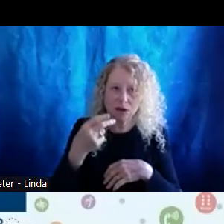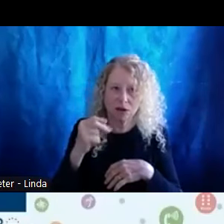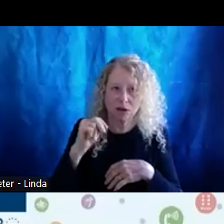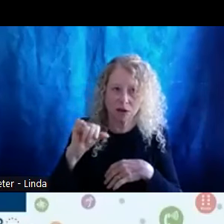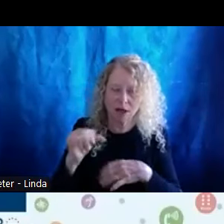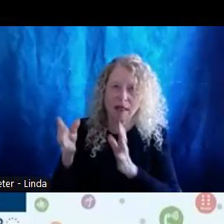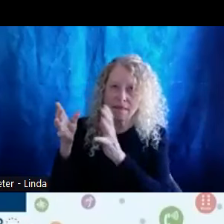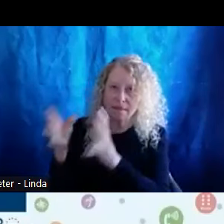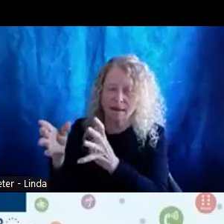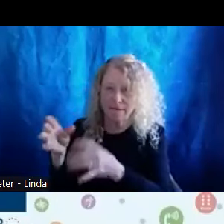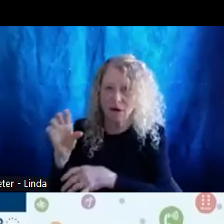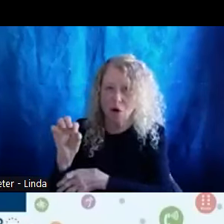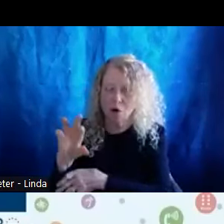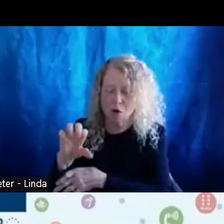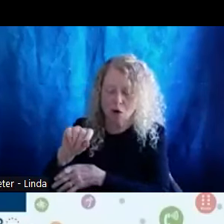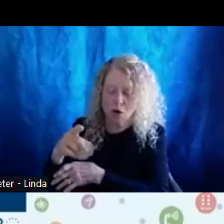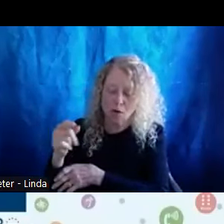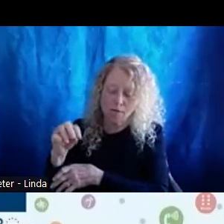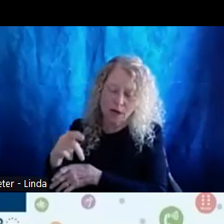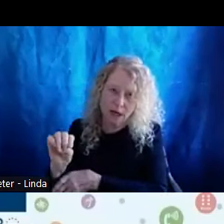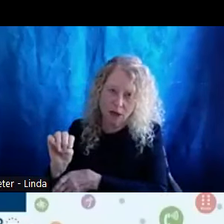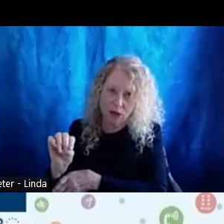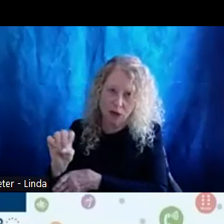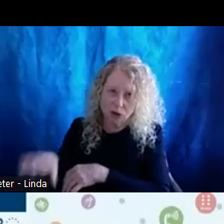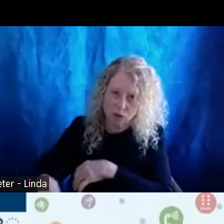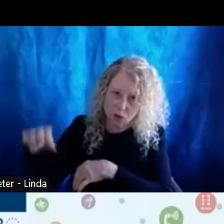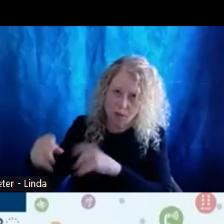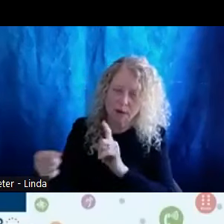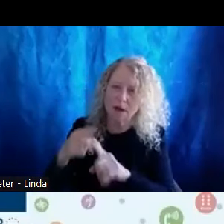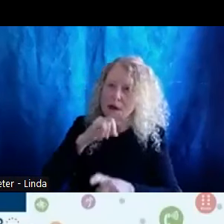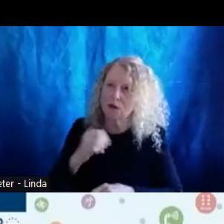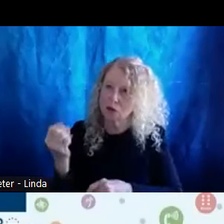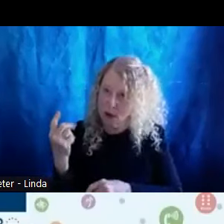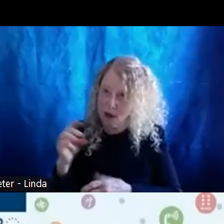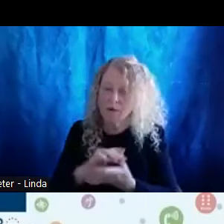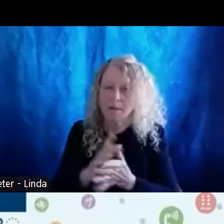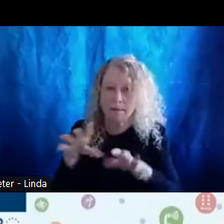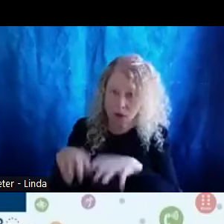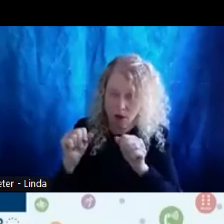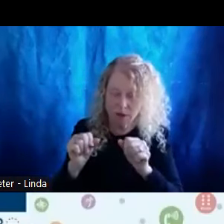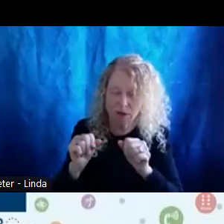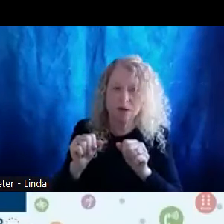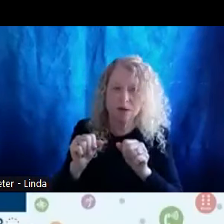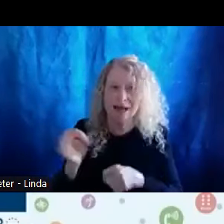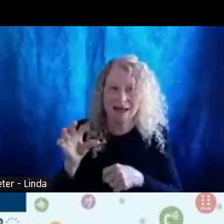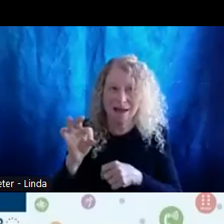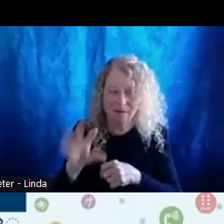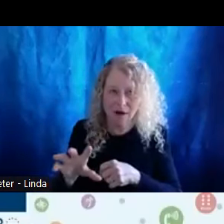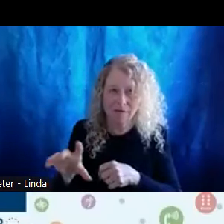she was the 12 years old, when she was adopted in 1995. Teresa worked hard and never gave up where she came from.